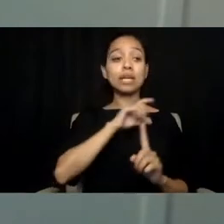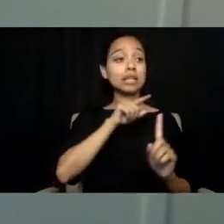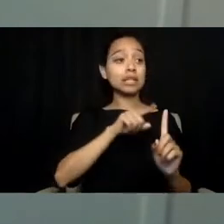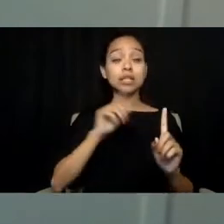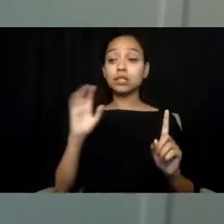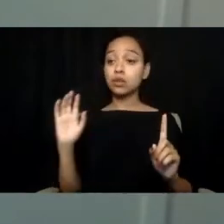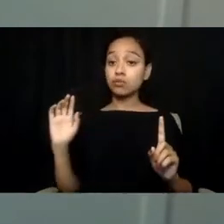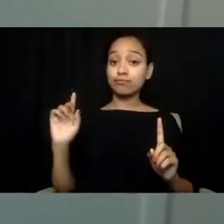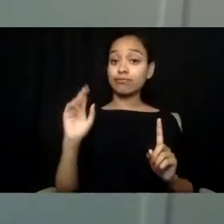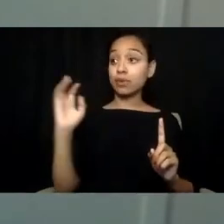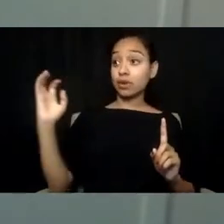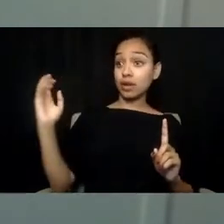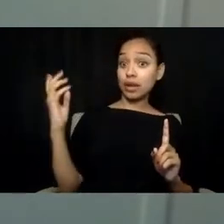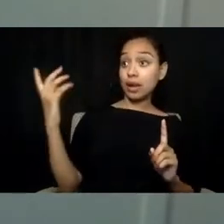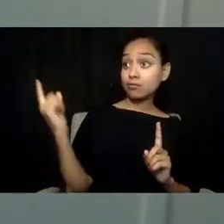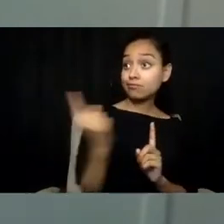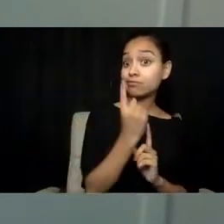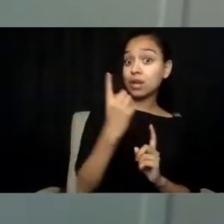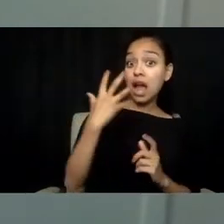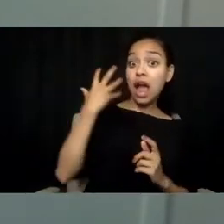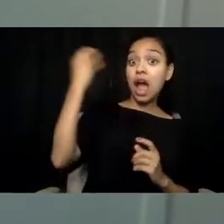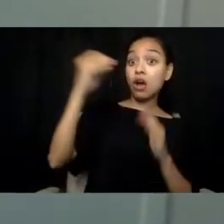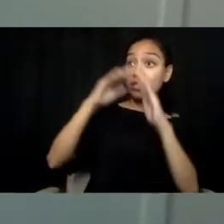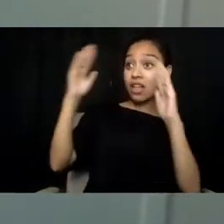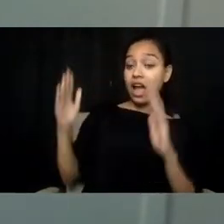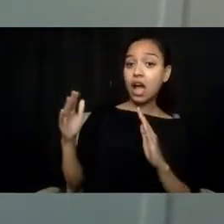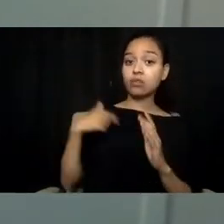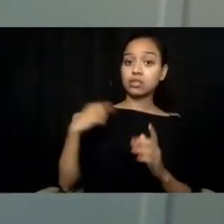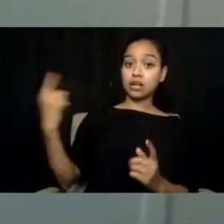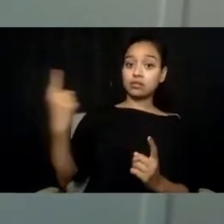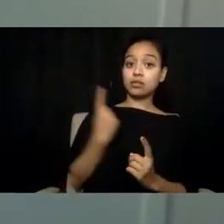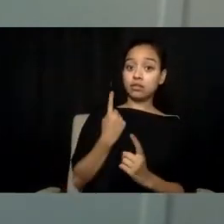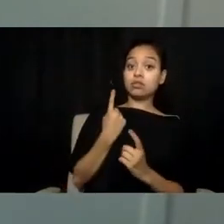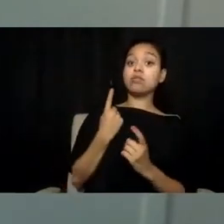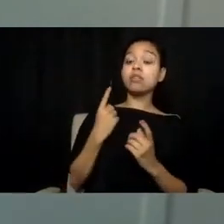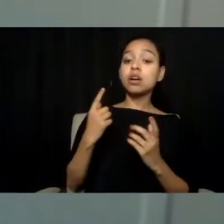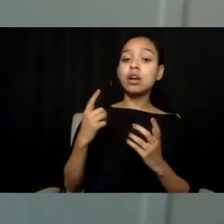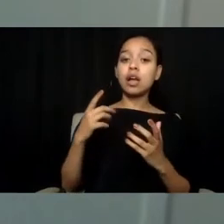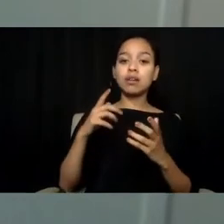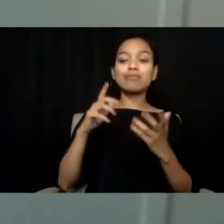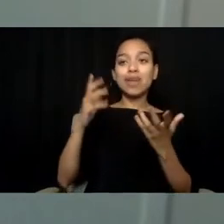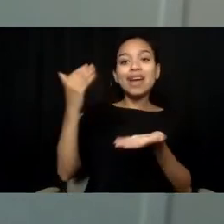and abruptly surrounded me, again, to keep me safe from going back into the house,